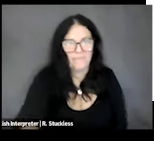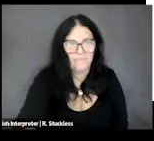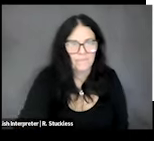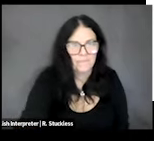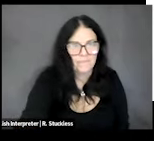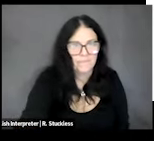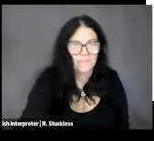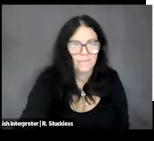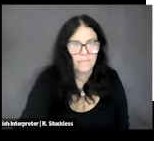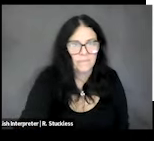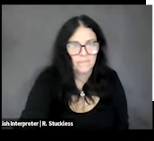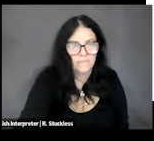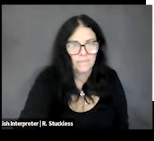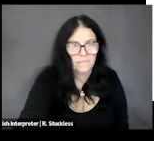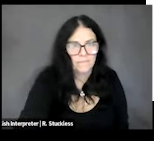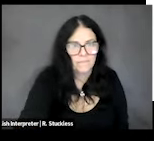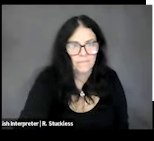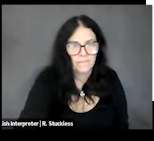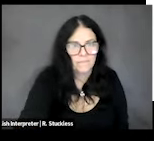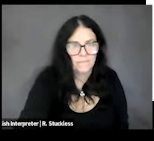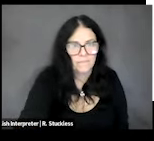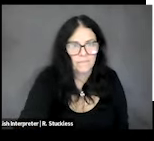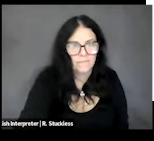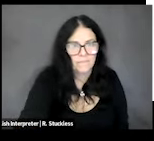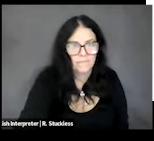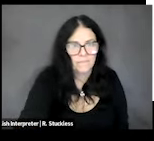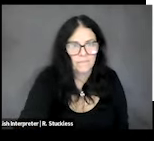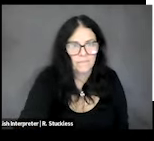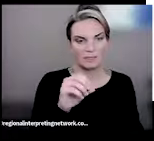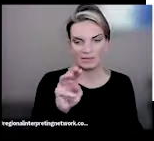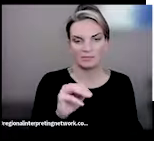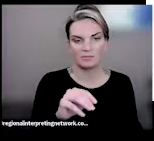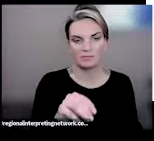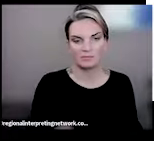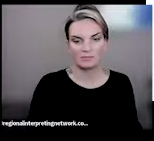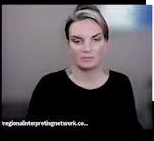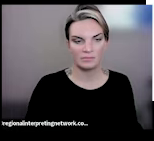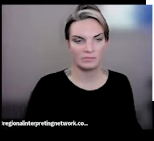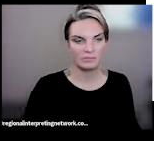experiencing something like that. For POTS, a lot of times we're adding back in sodium. I